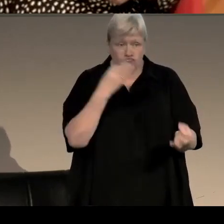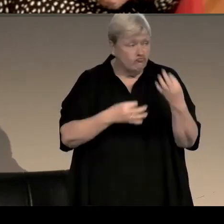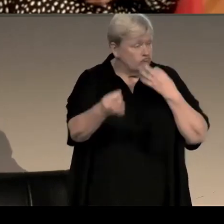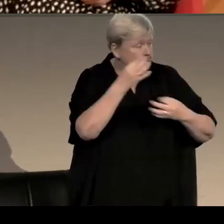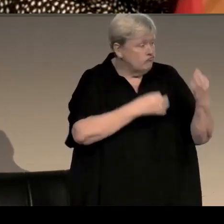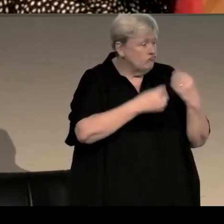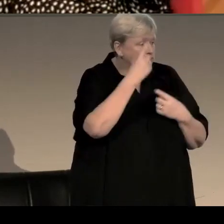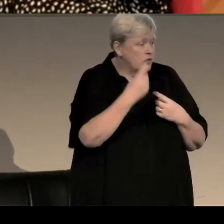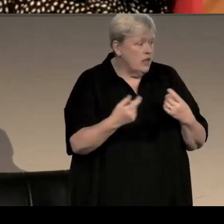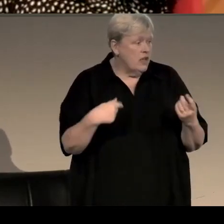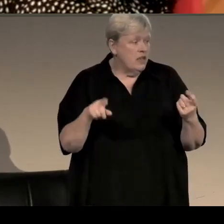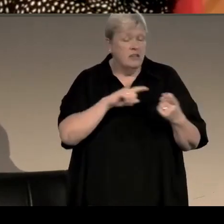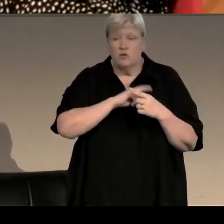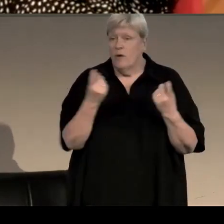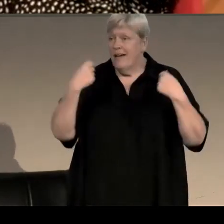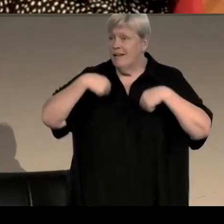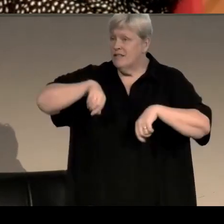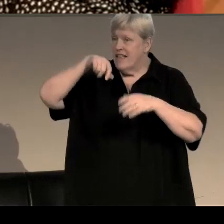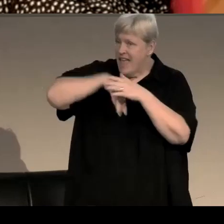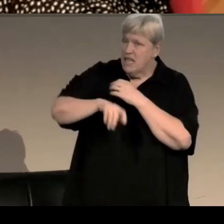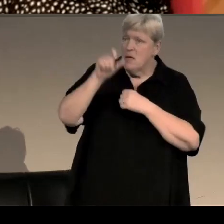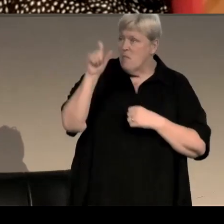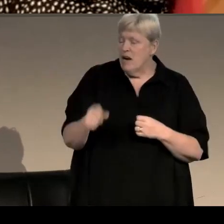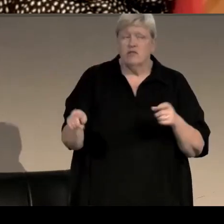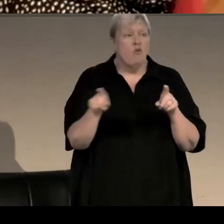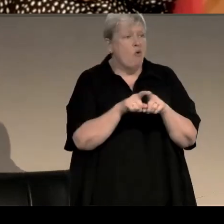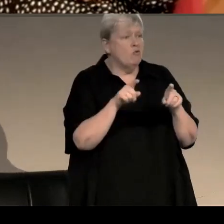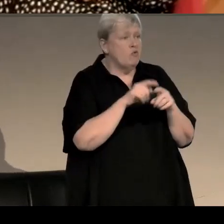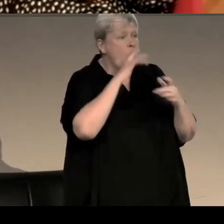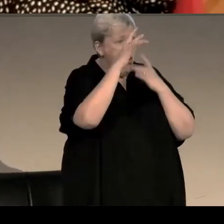and that applies both to the in-person audience and to the audience online.